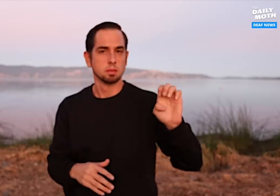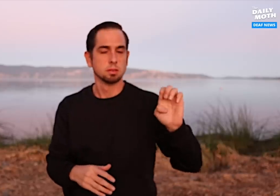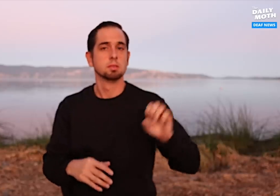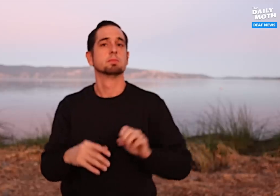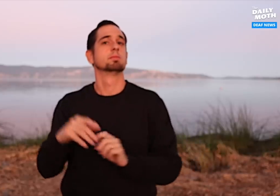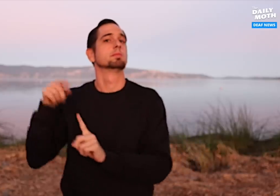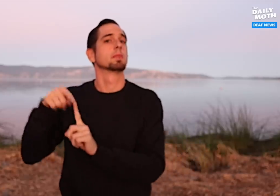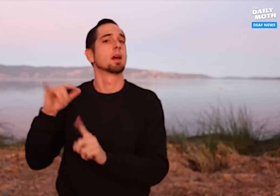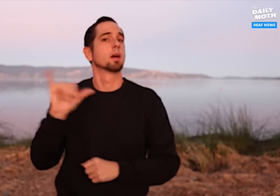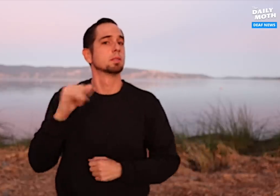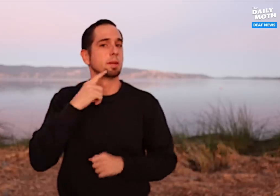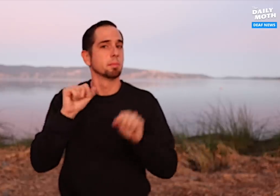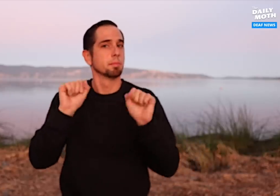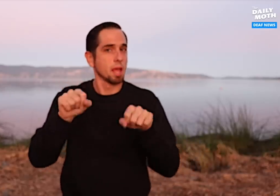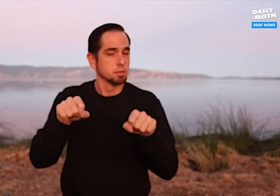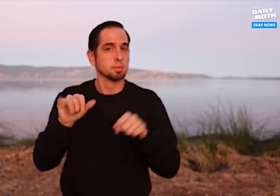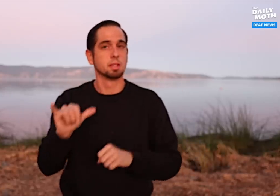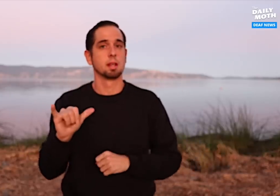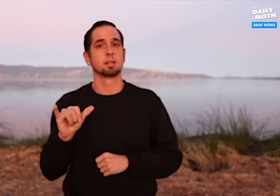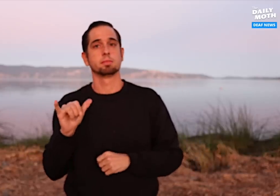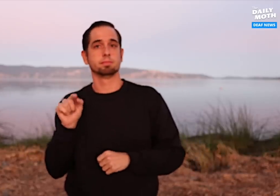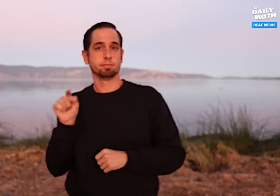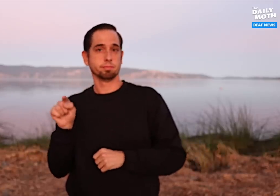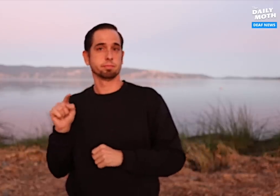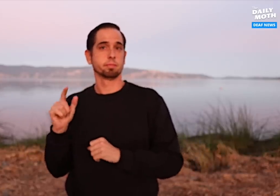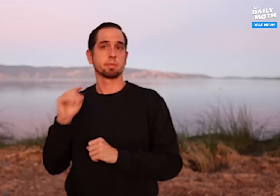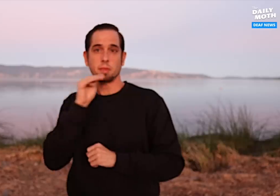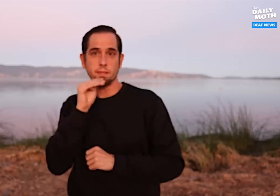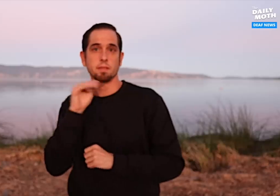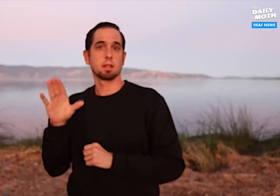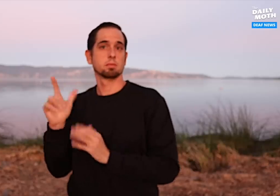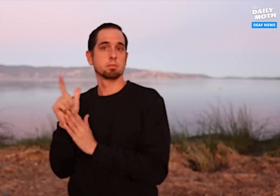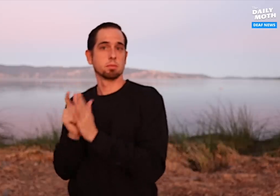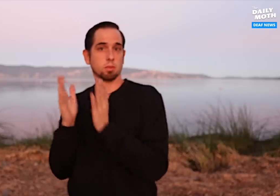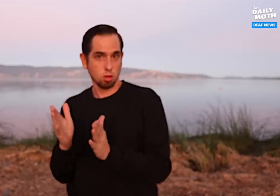Schwartz said it is possible that the two sides are